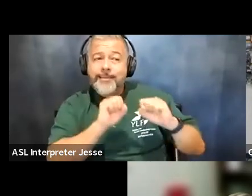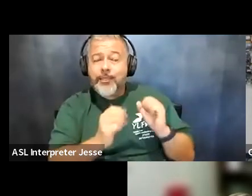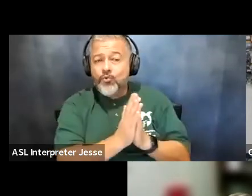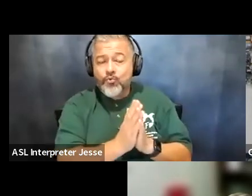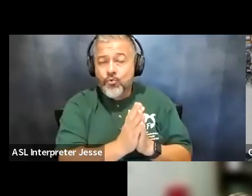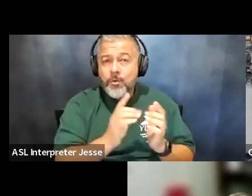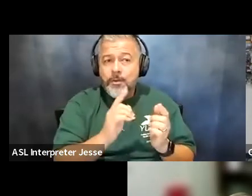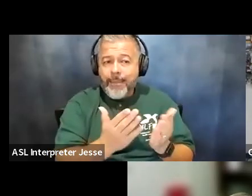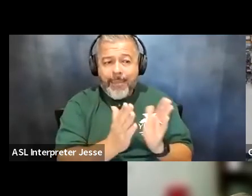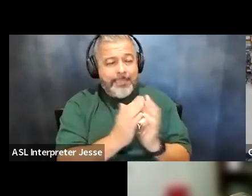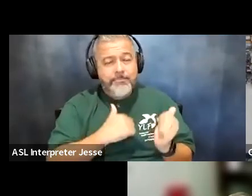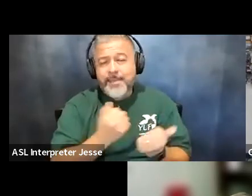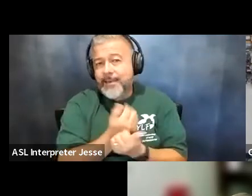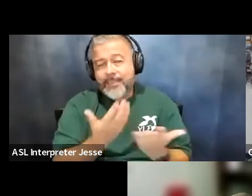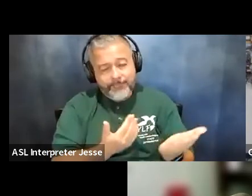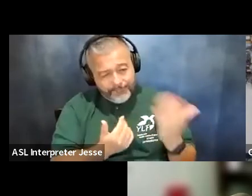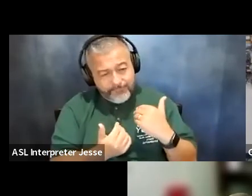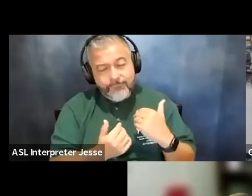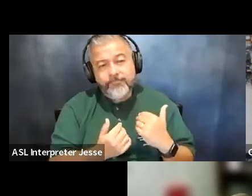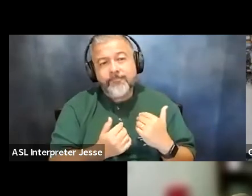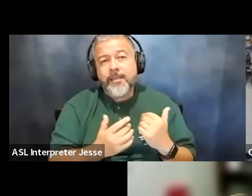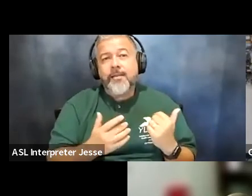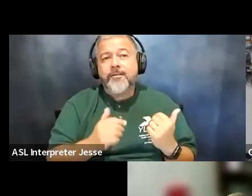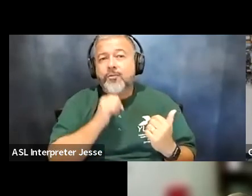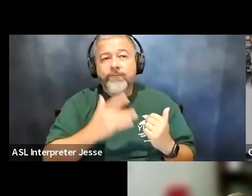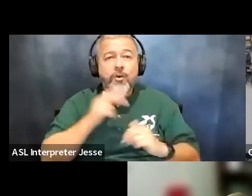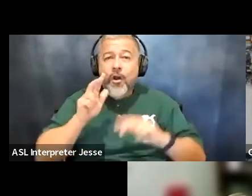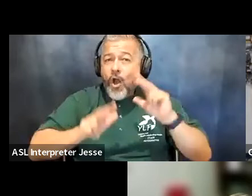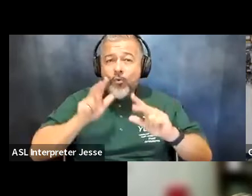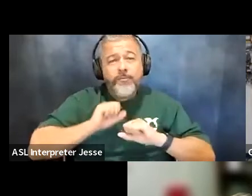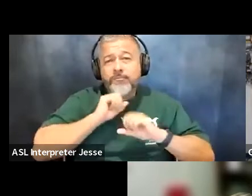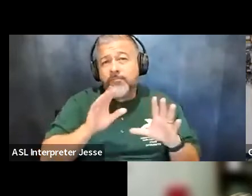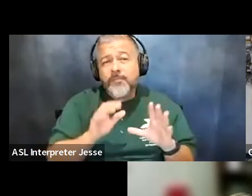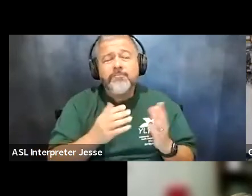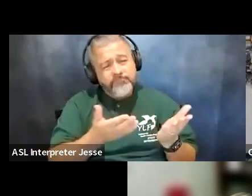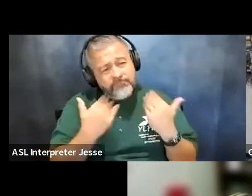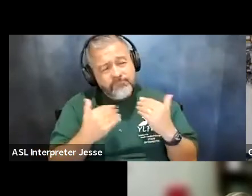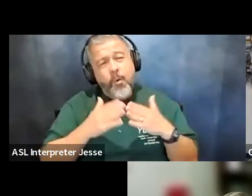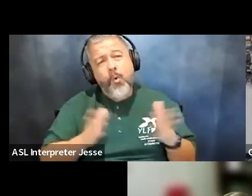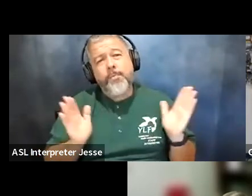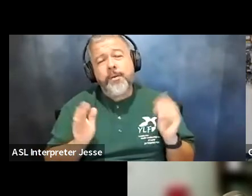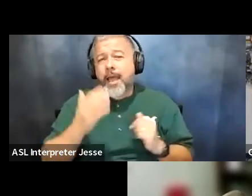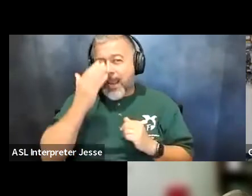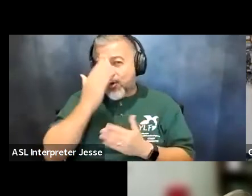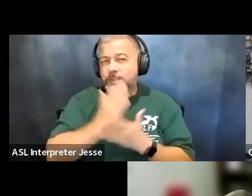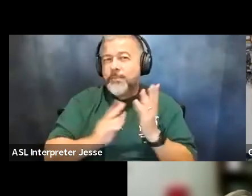um you know feel awkward or anything because i know sometimes people do so i kind of took the